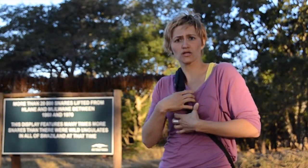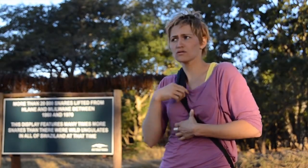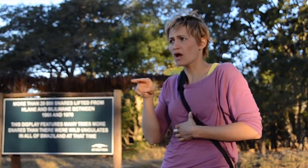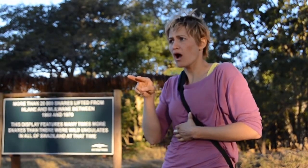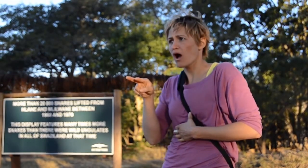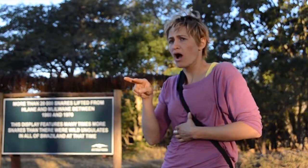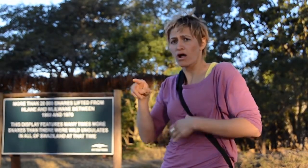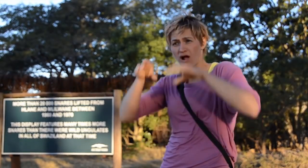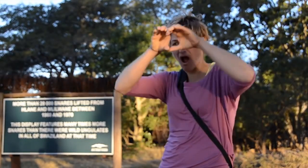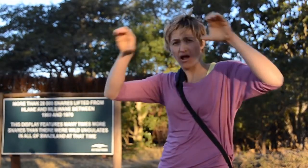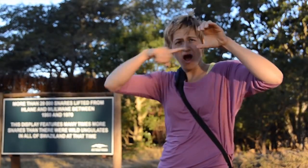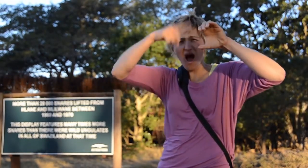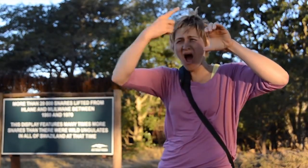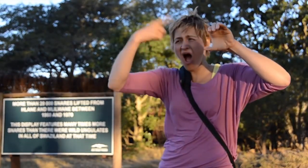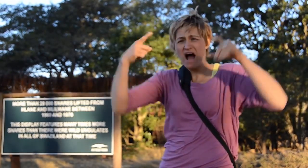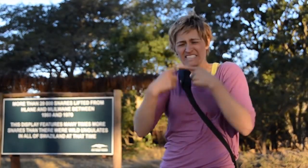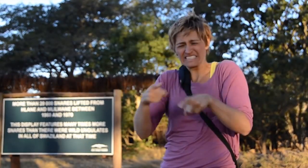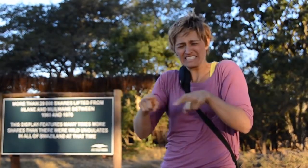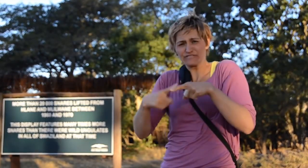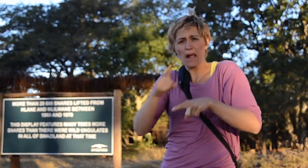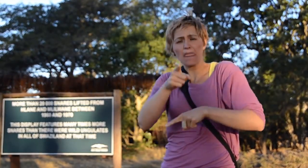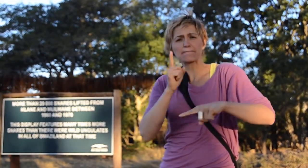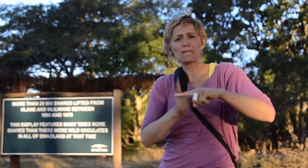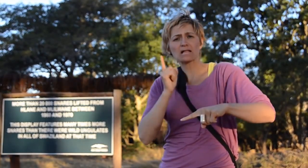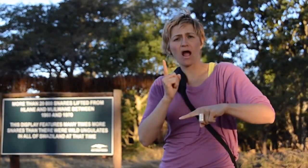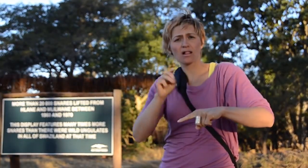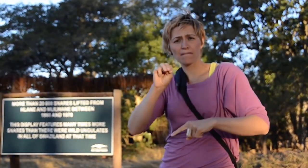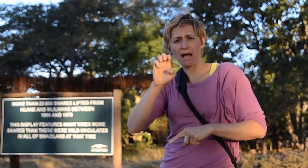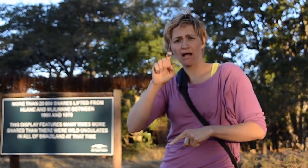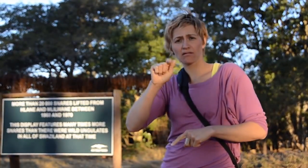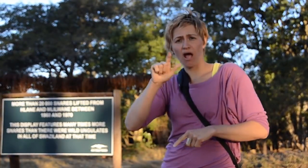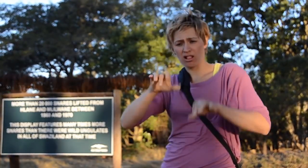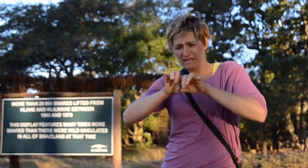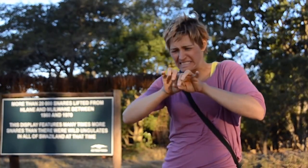I am totally shocked to see that there